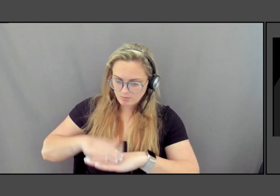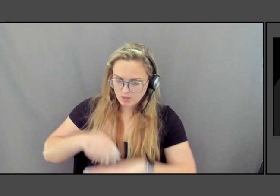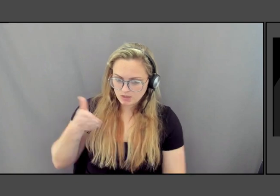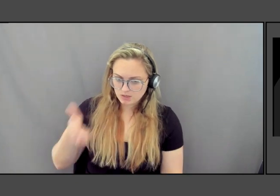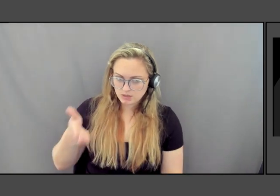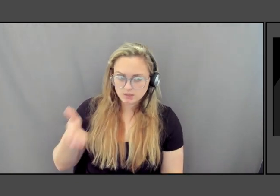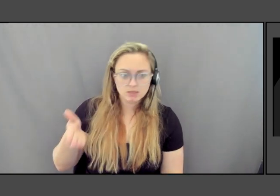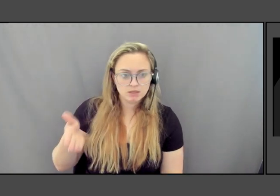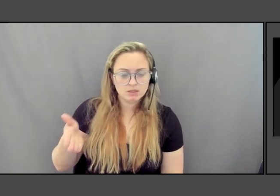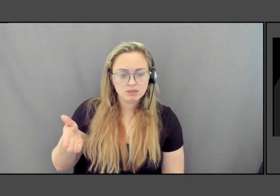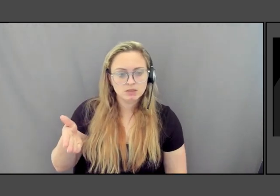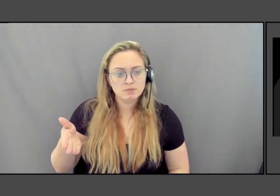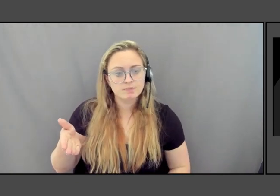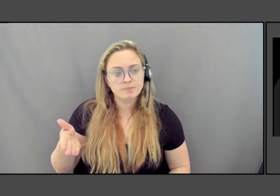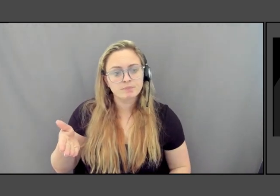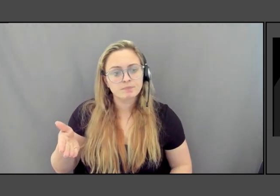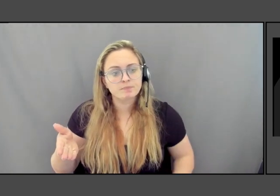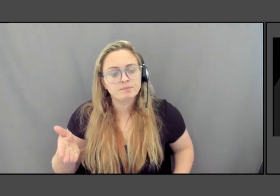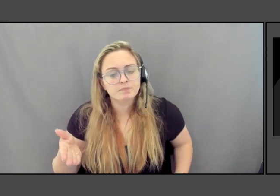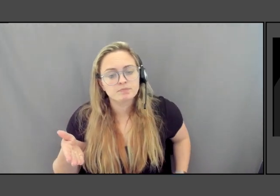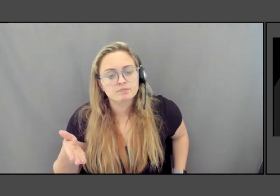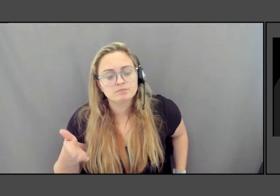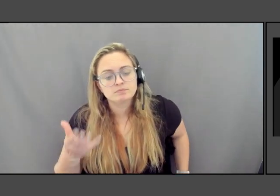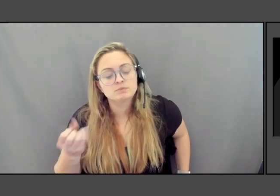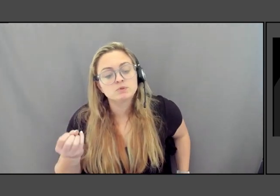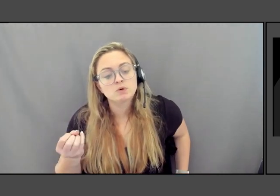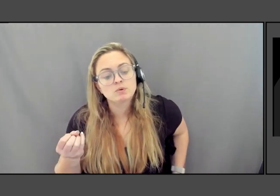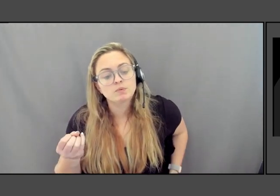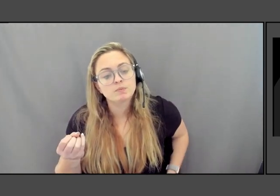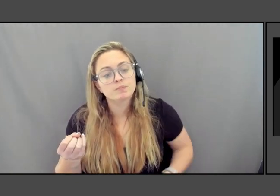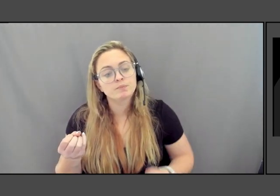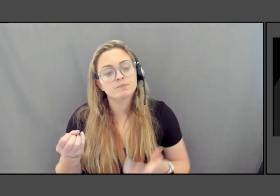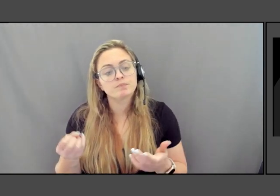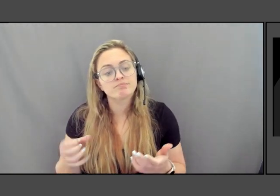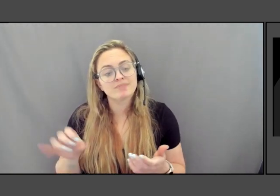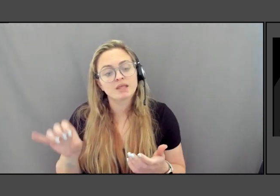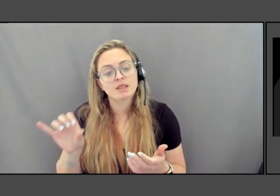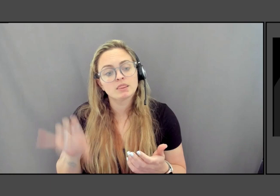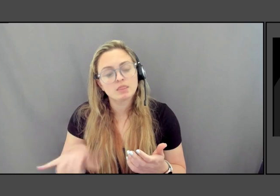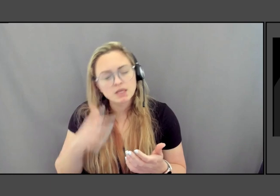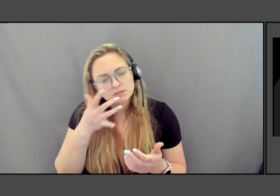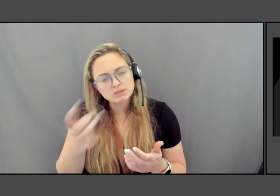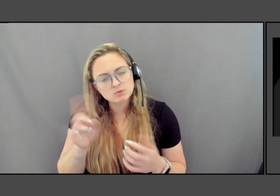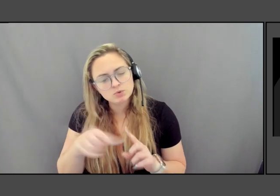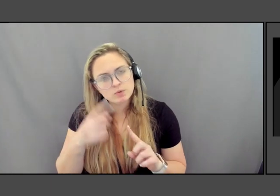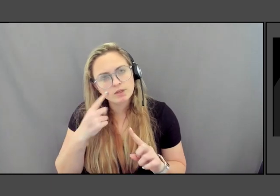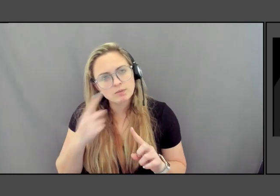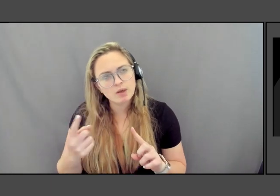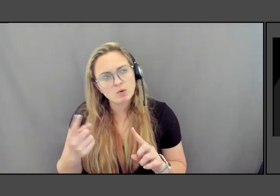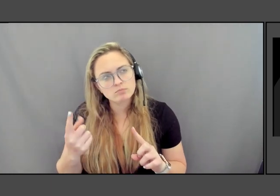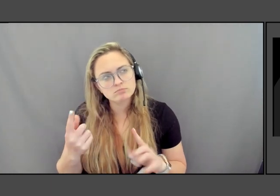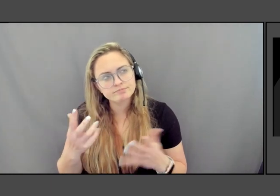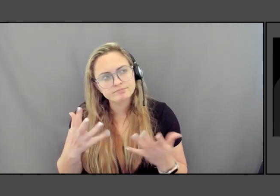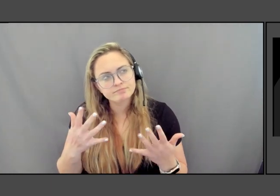And so I think that that that's interesting when you think about what is our sense of common language,